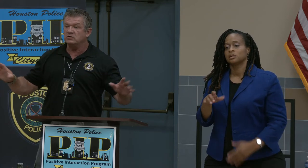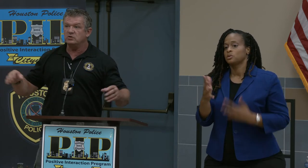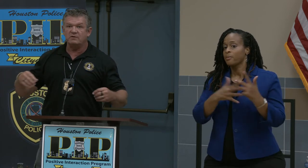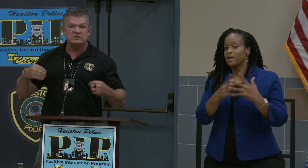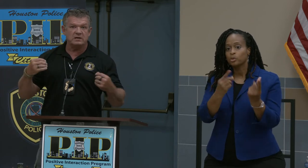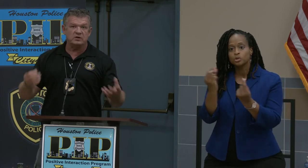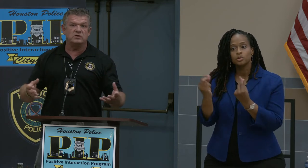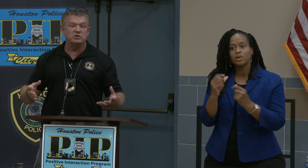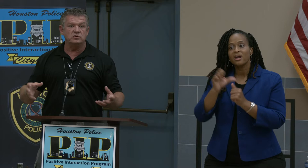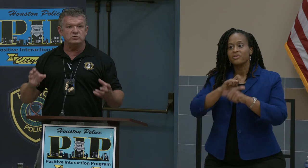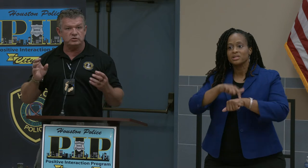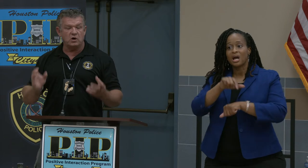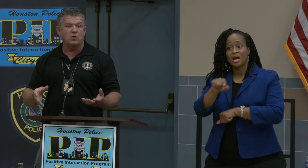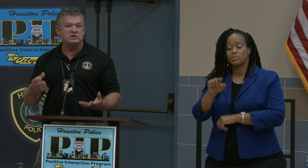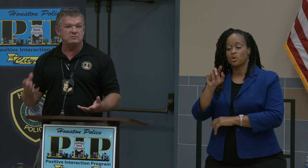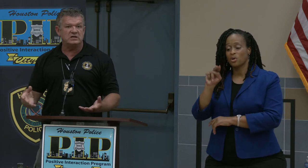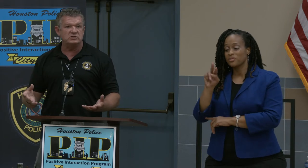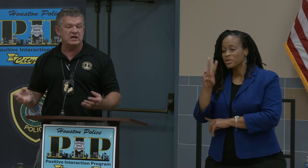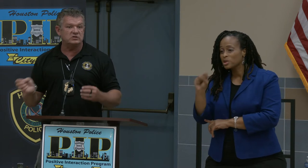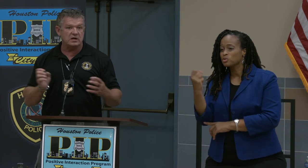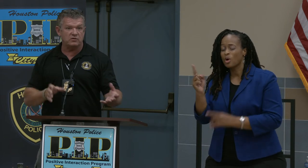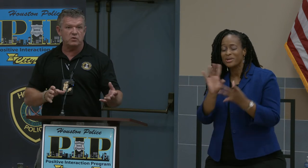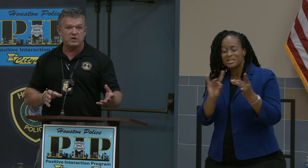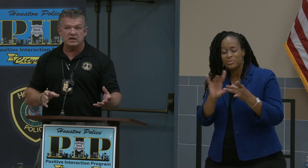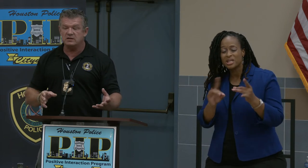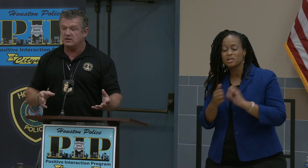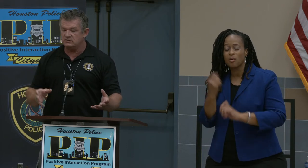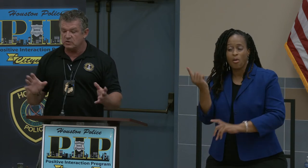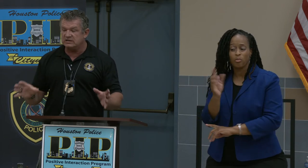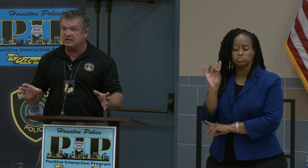do every time you're on news you always mention that and try to throw that in there and so I did.